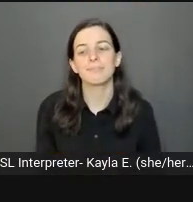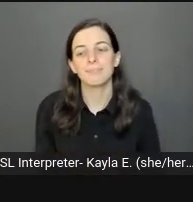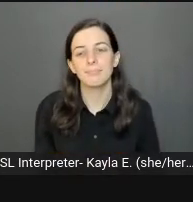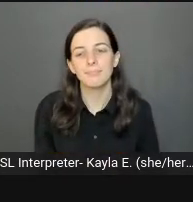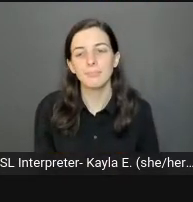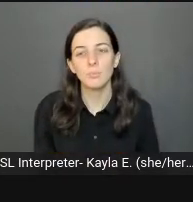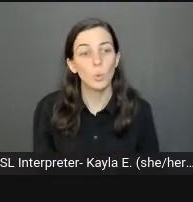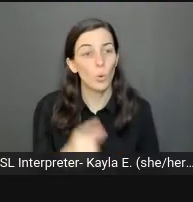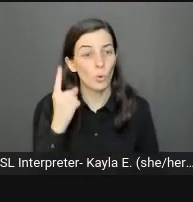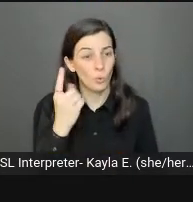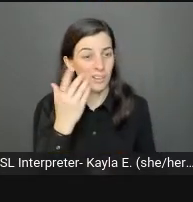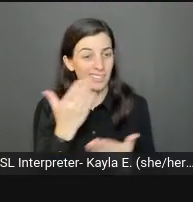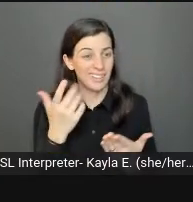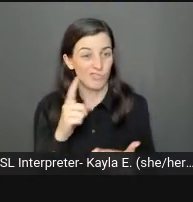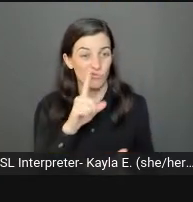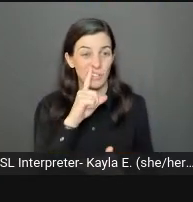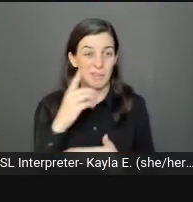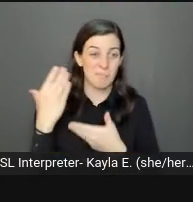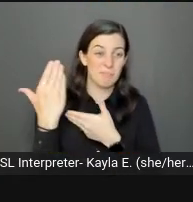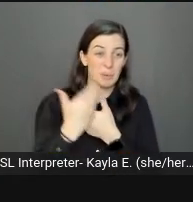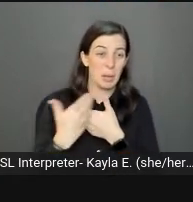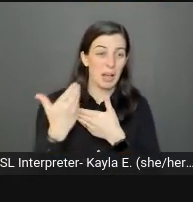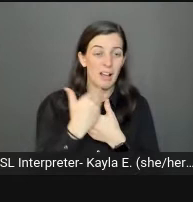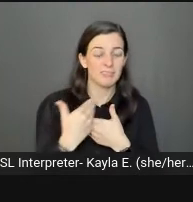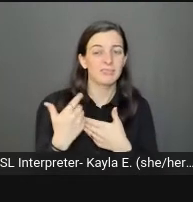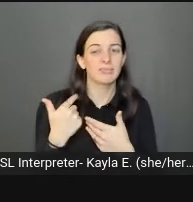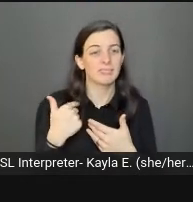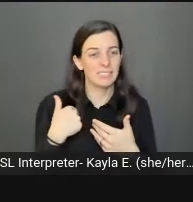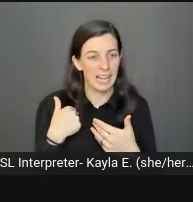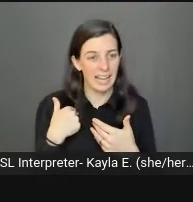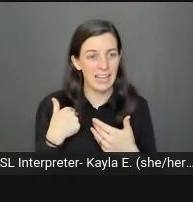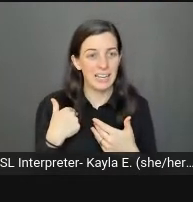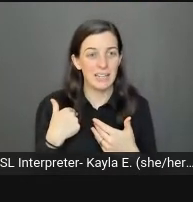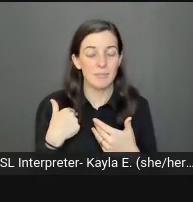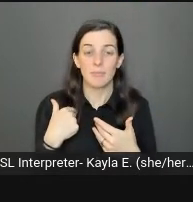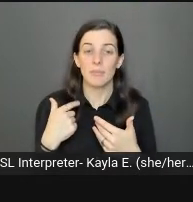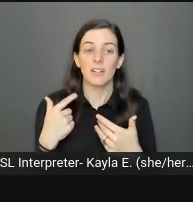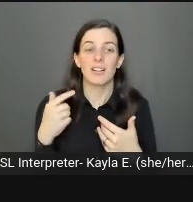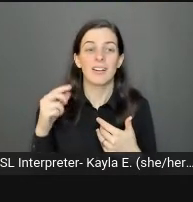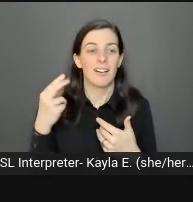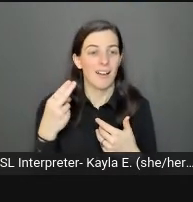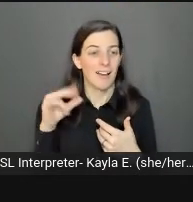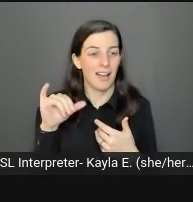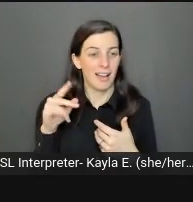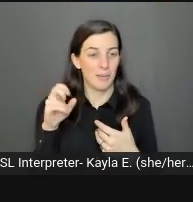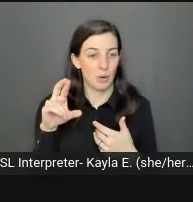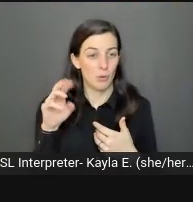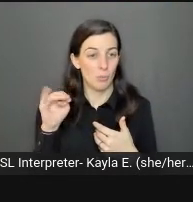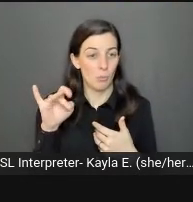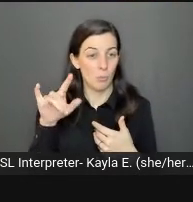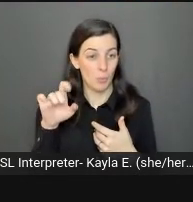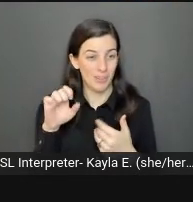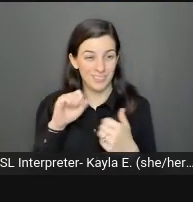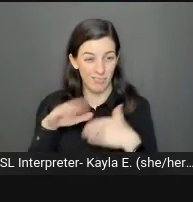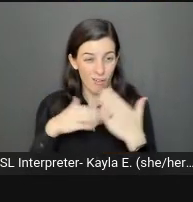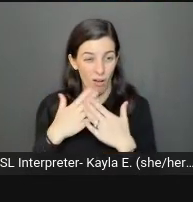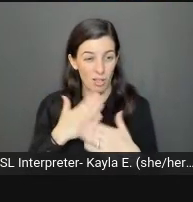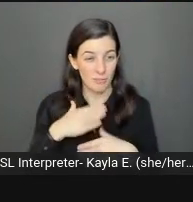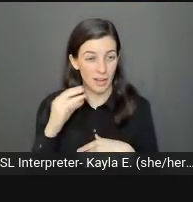that really bothers me as a lot, is I am hypermobile in all of my joints. I overextend with every movement.